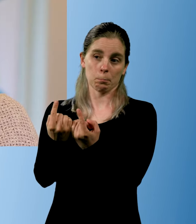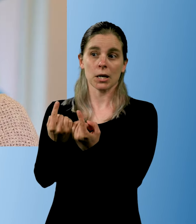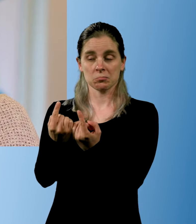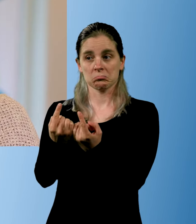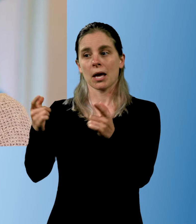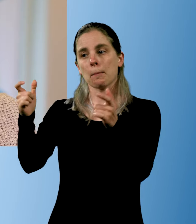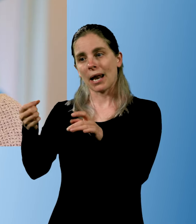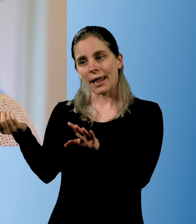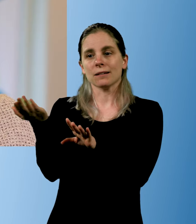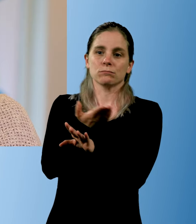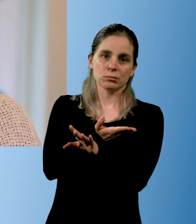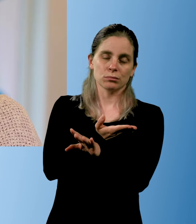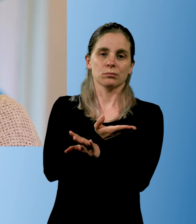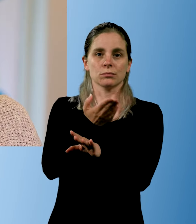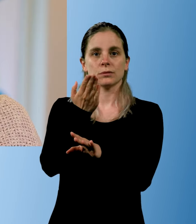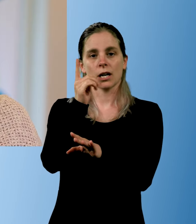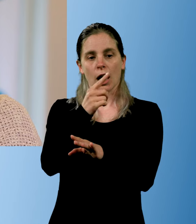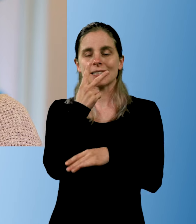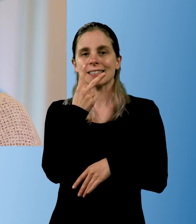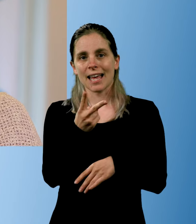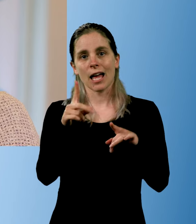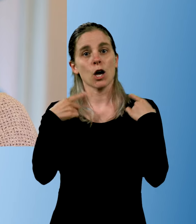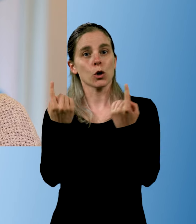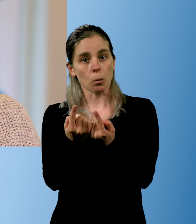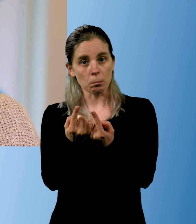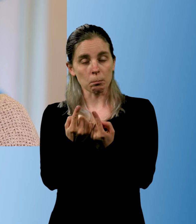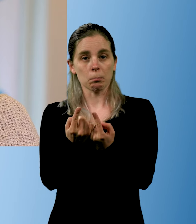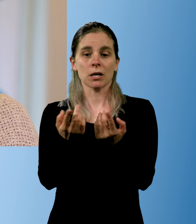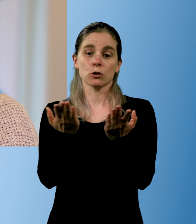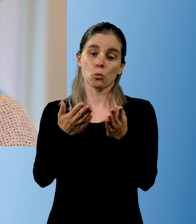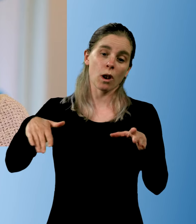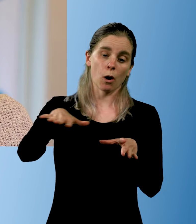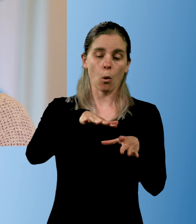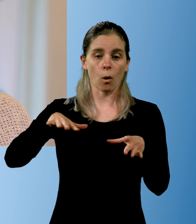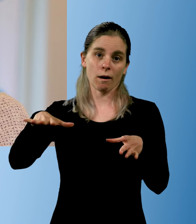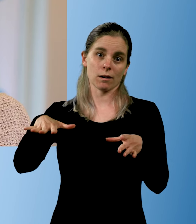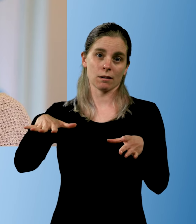They send us pictures of the classrooms and the schoolyard.